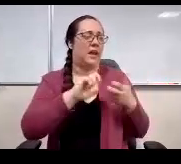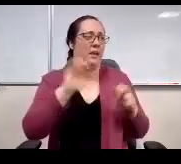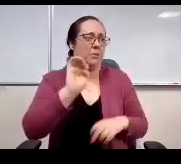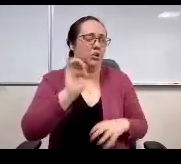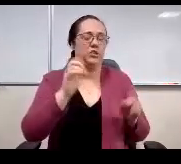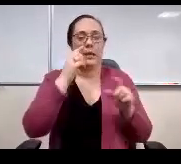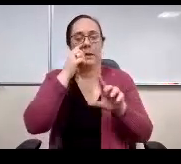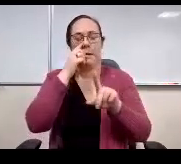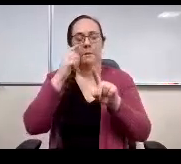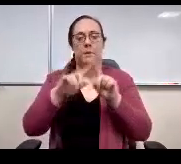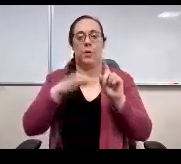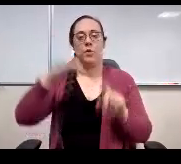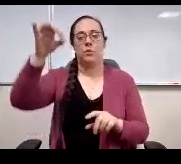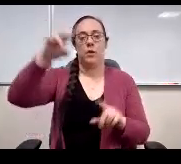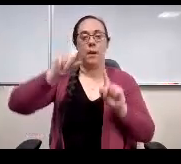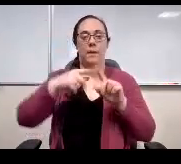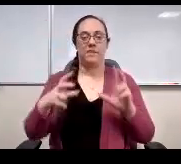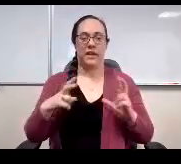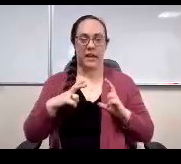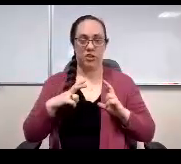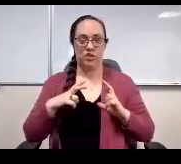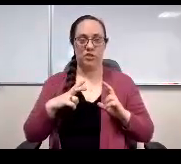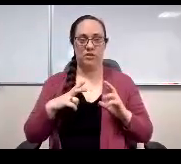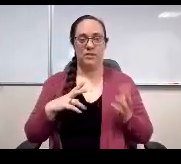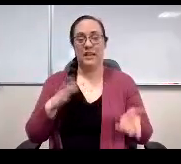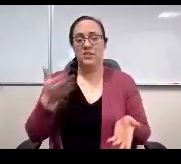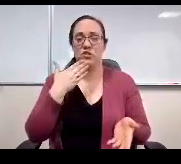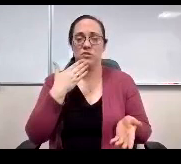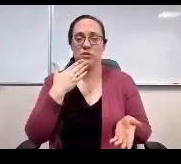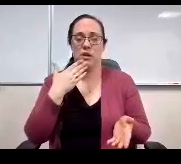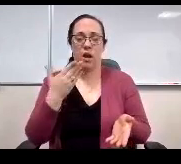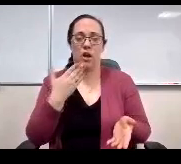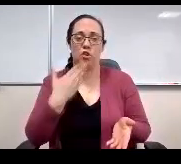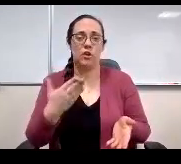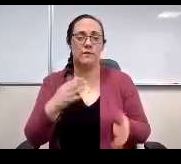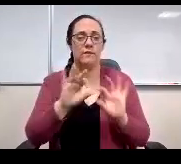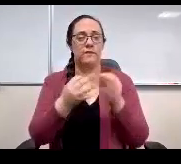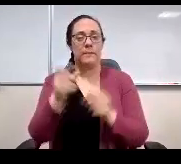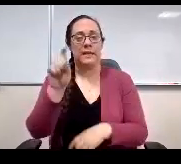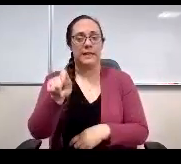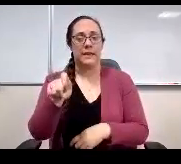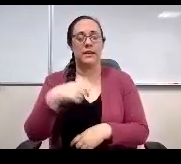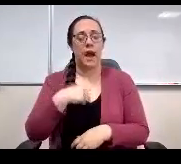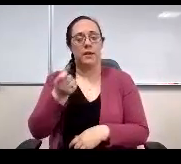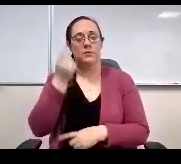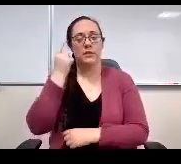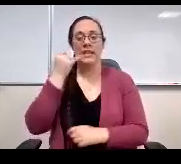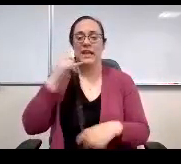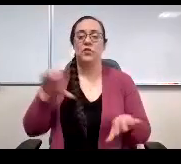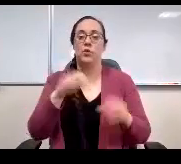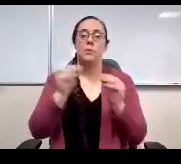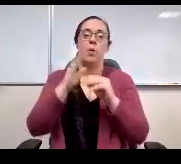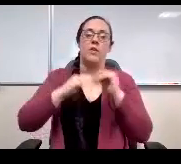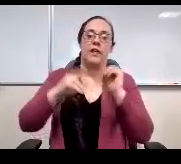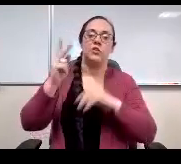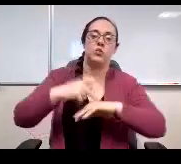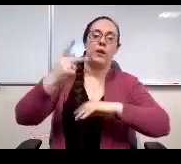The conflicts I I would think that would be a big family need. I see that. And again, if you doing that more than twice a year,